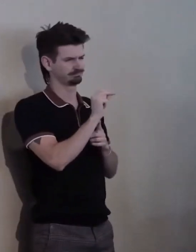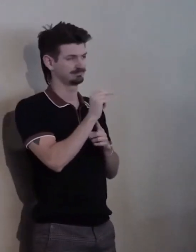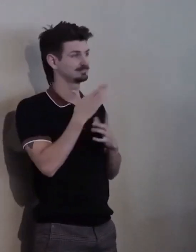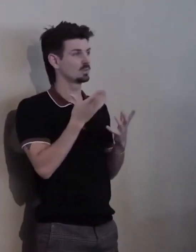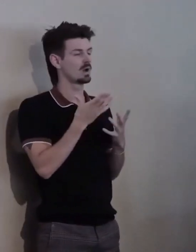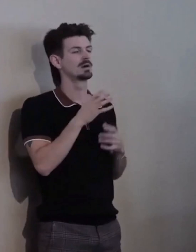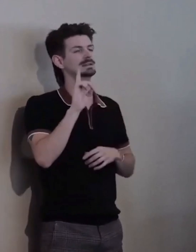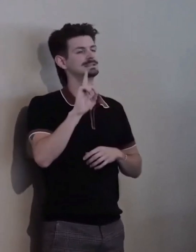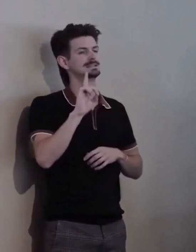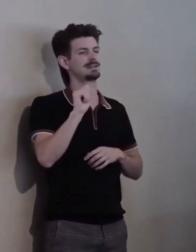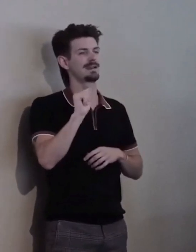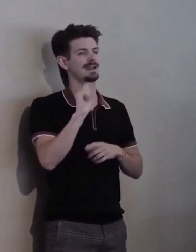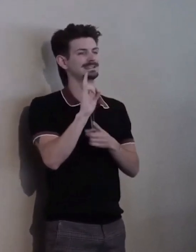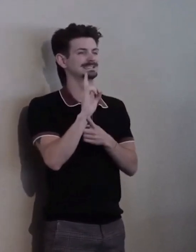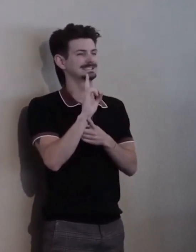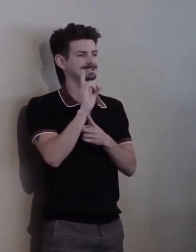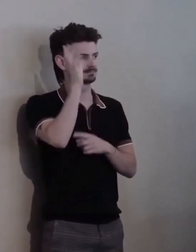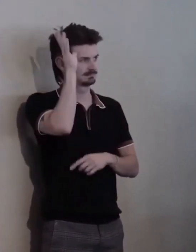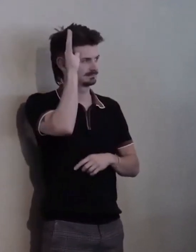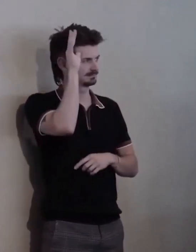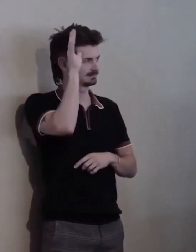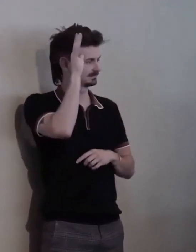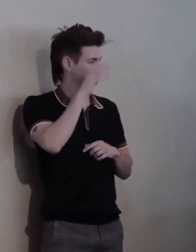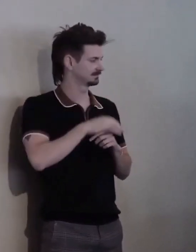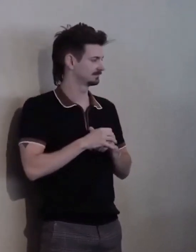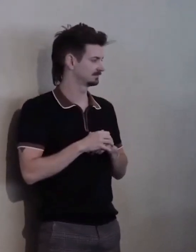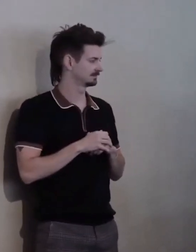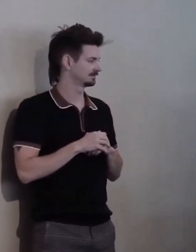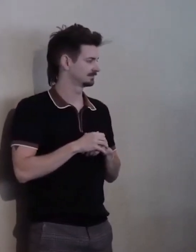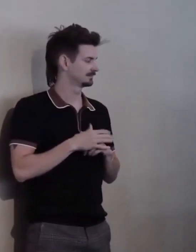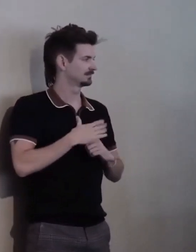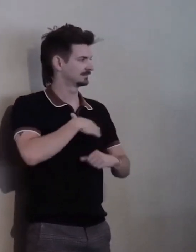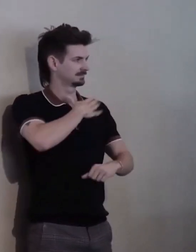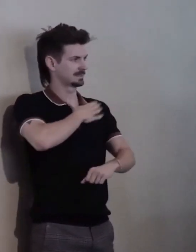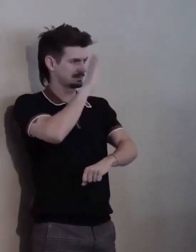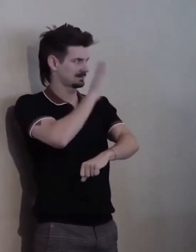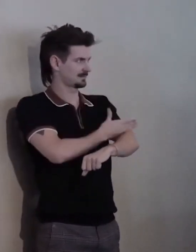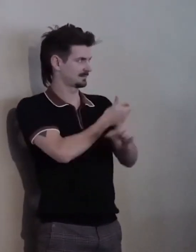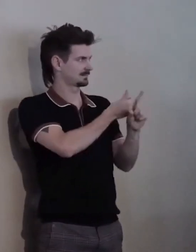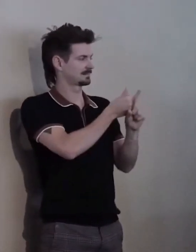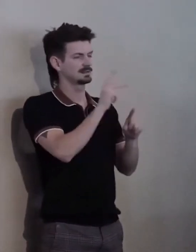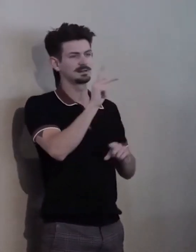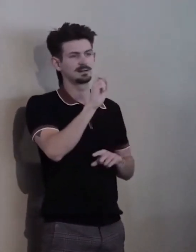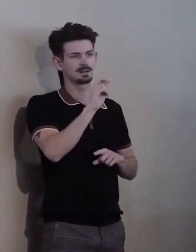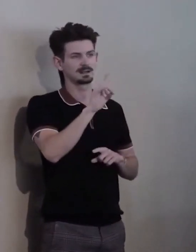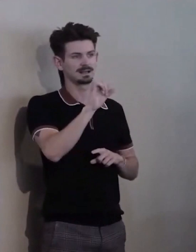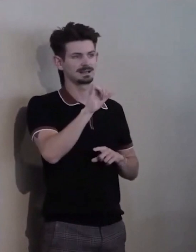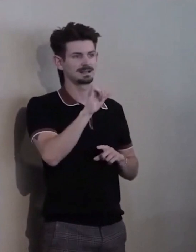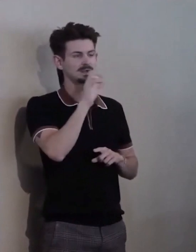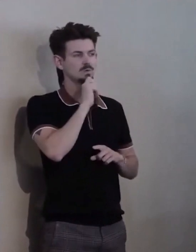Dad. I have a son, Kennedy, who is 19 with Down's Syndrome.